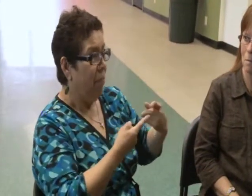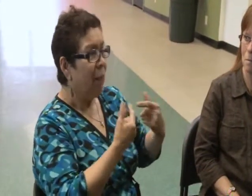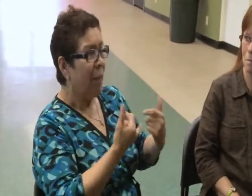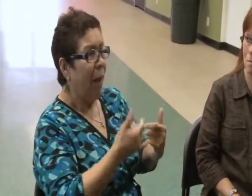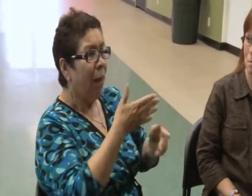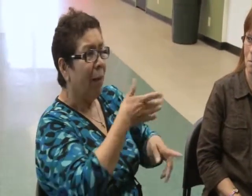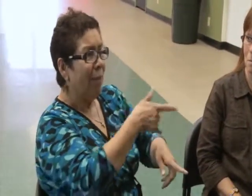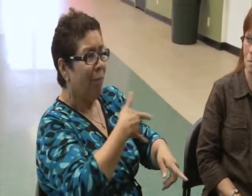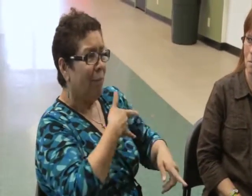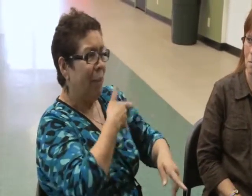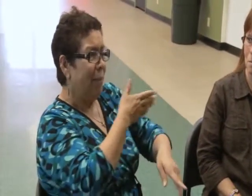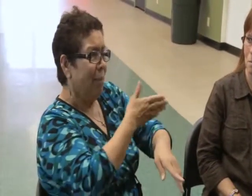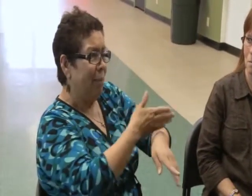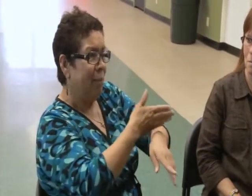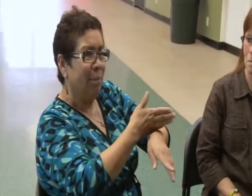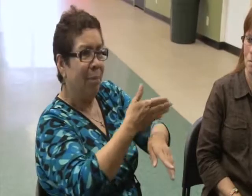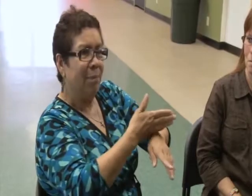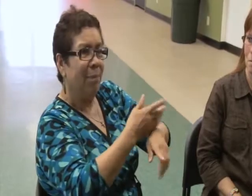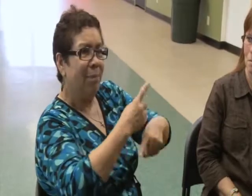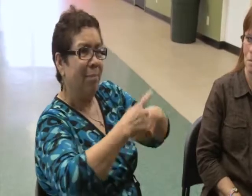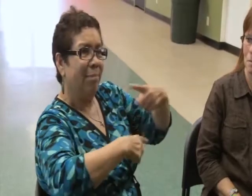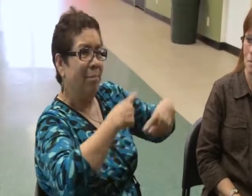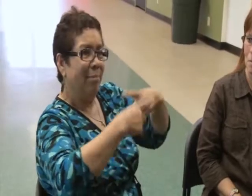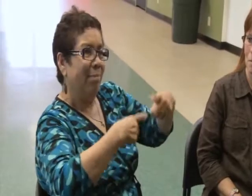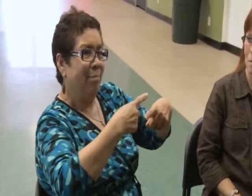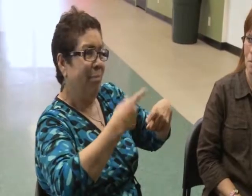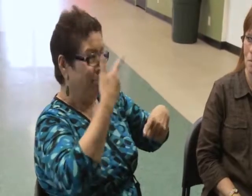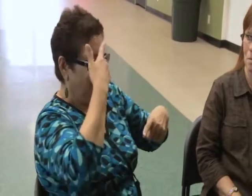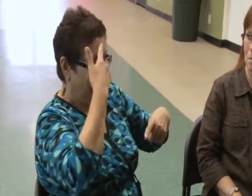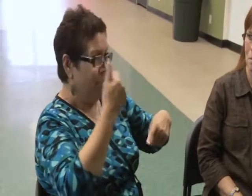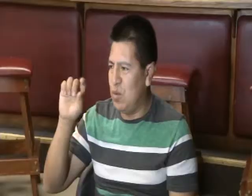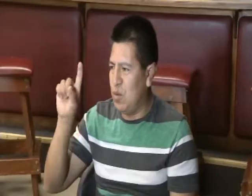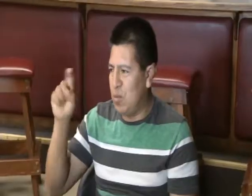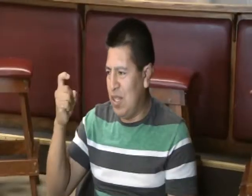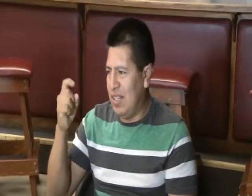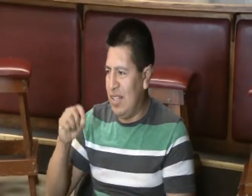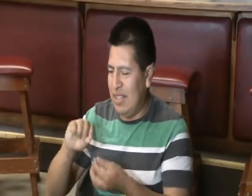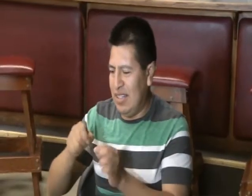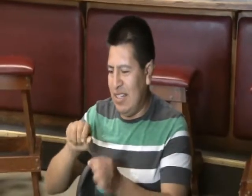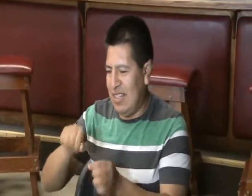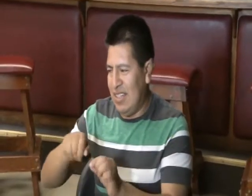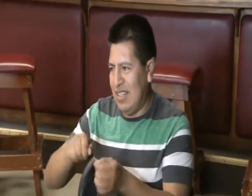So the dilemma is how can he possibly express this if he doesn't have basic language to begin with?